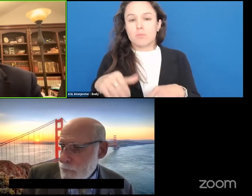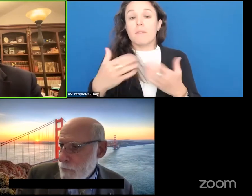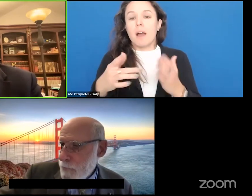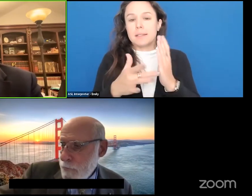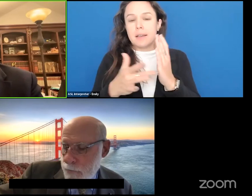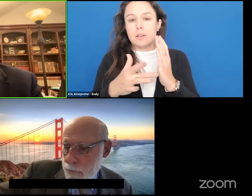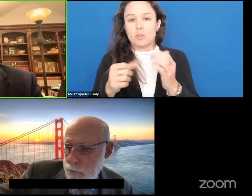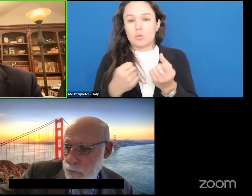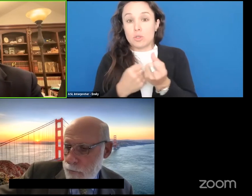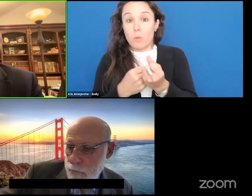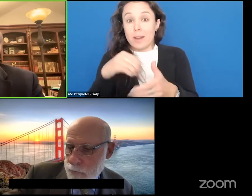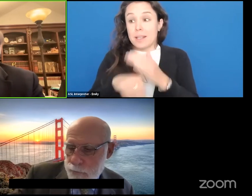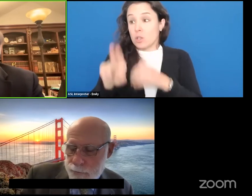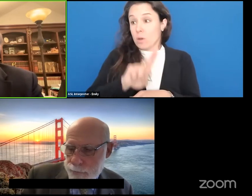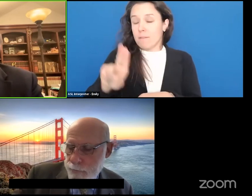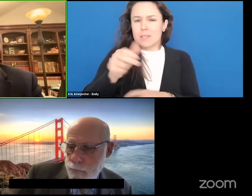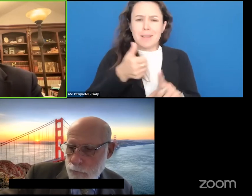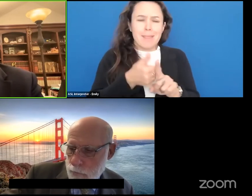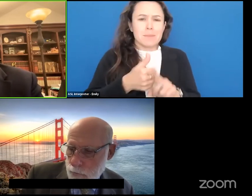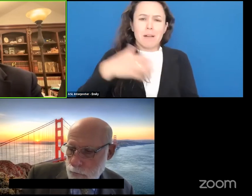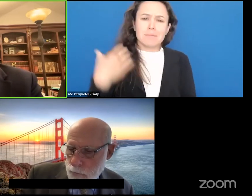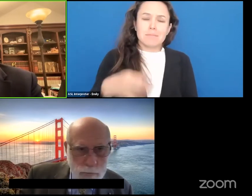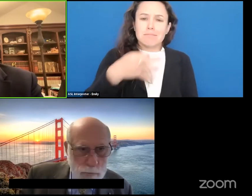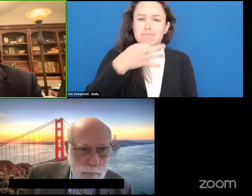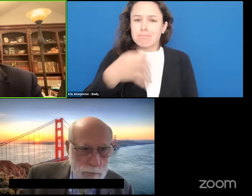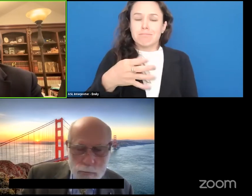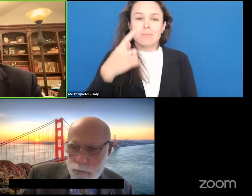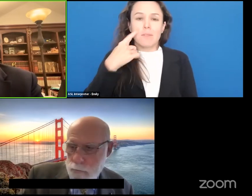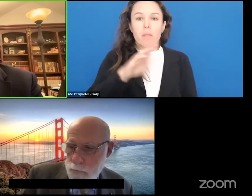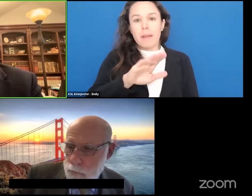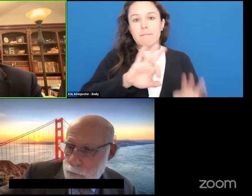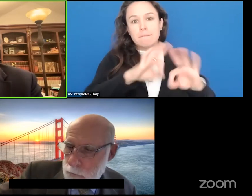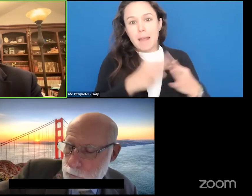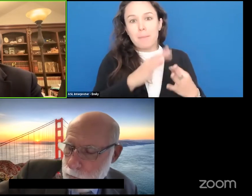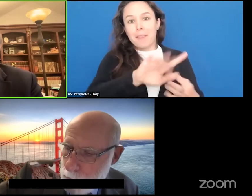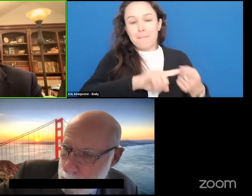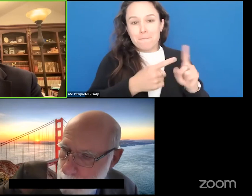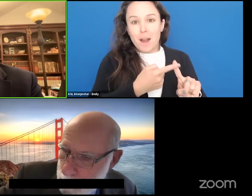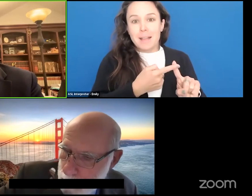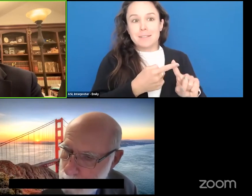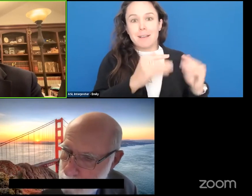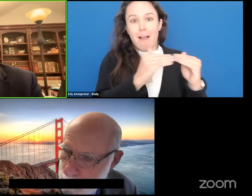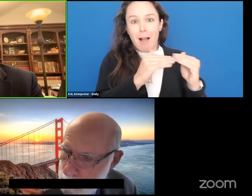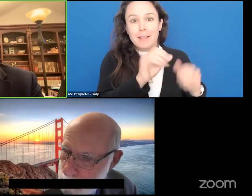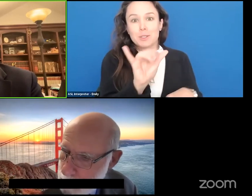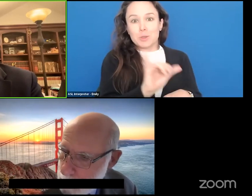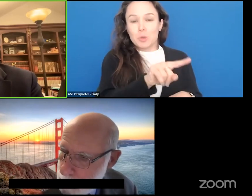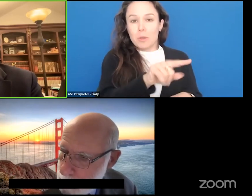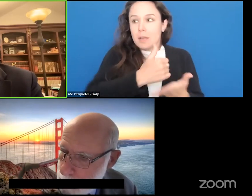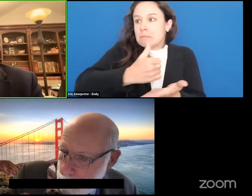and being the gurus in their family and friends and colleagues and overnight all of a sudden